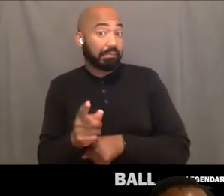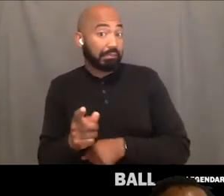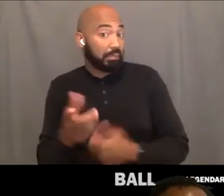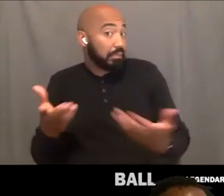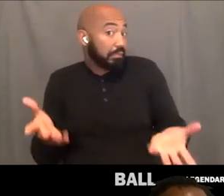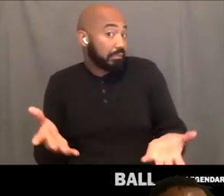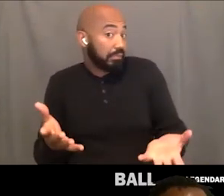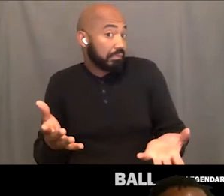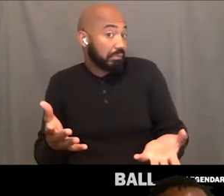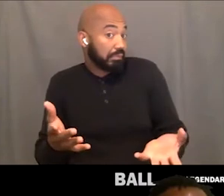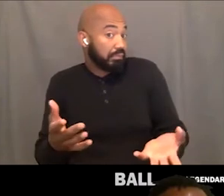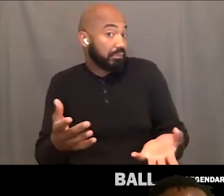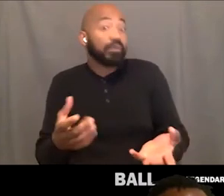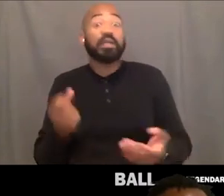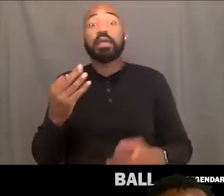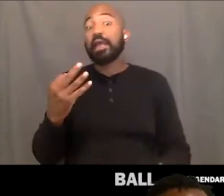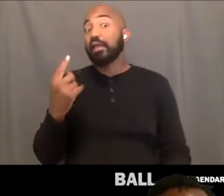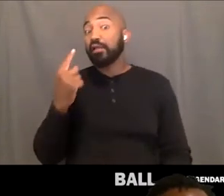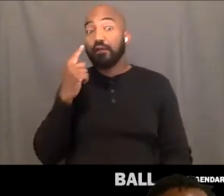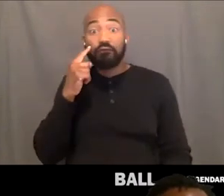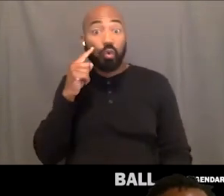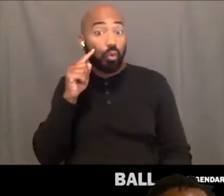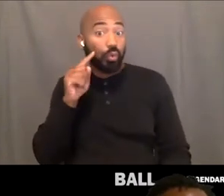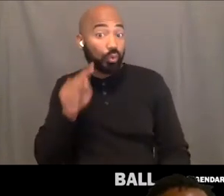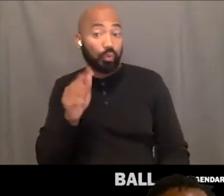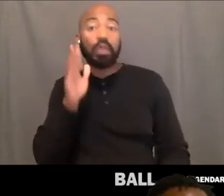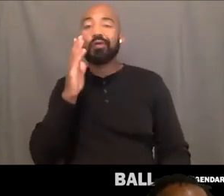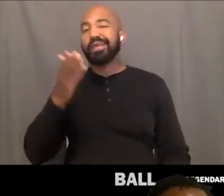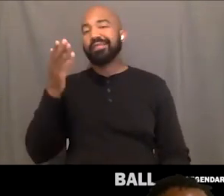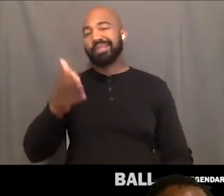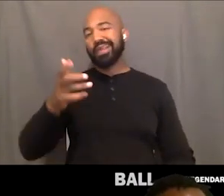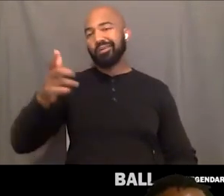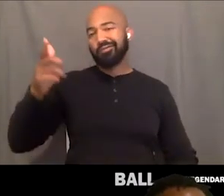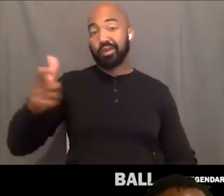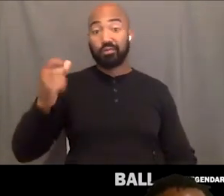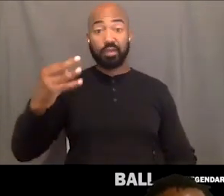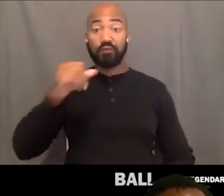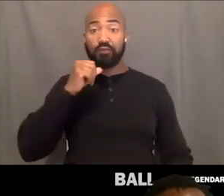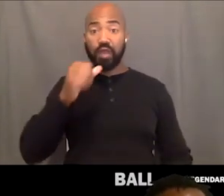And if it was for you, it would be there for you. If it's not, it wasn't for you.